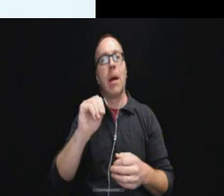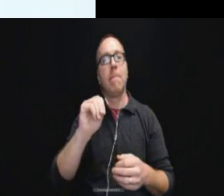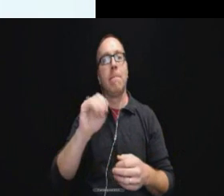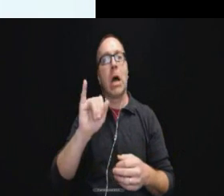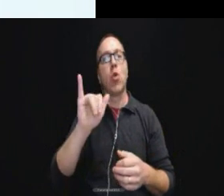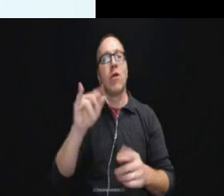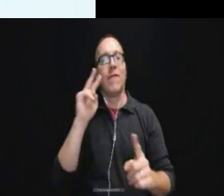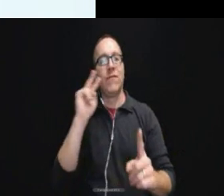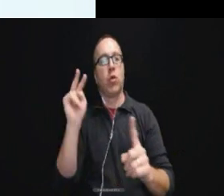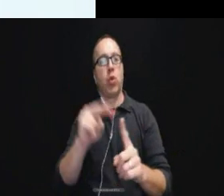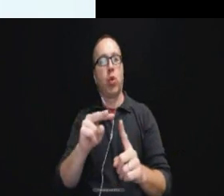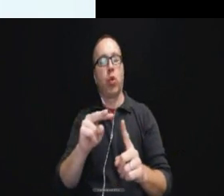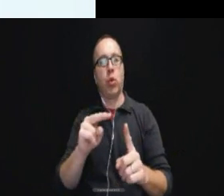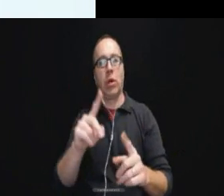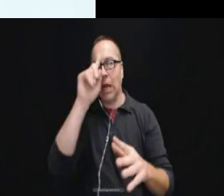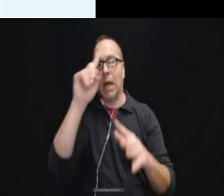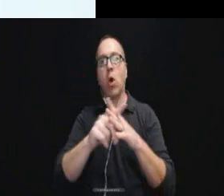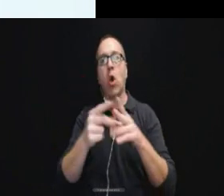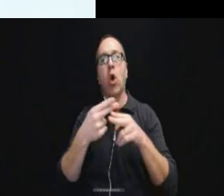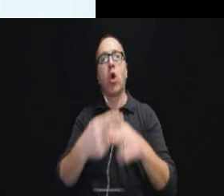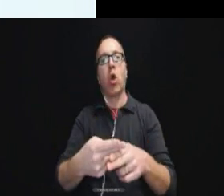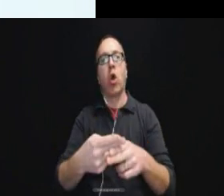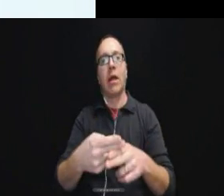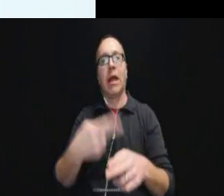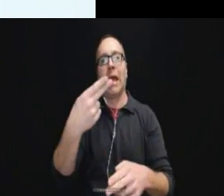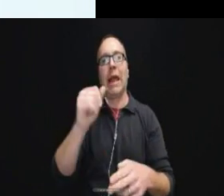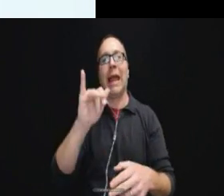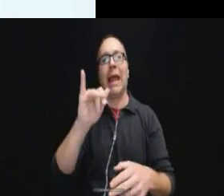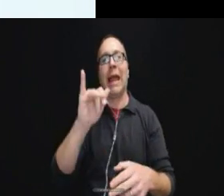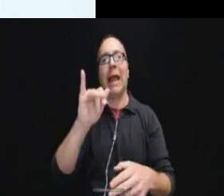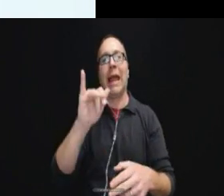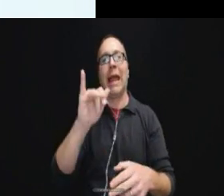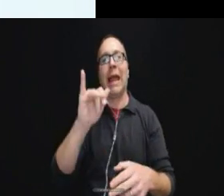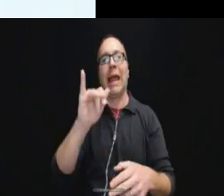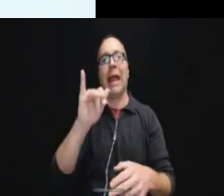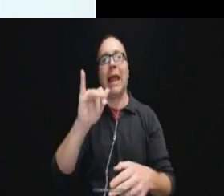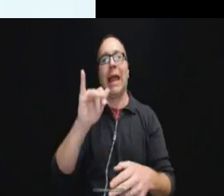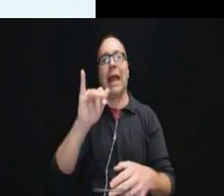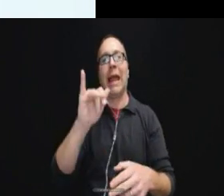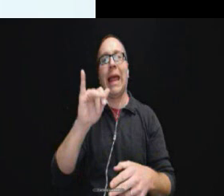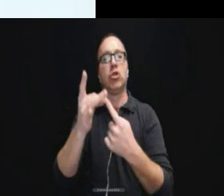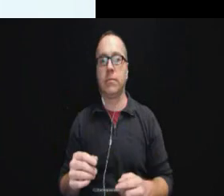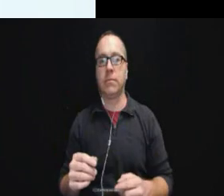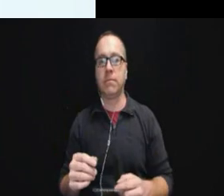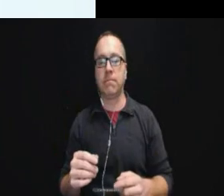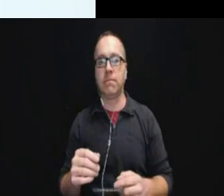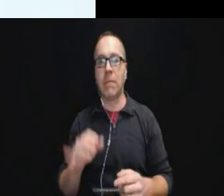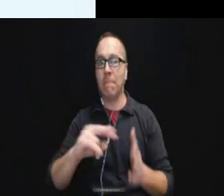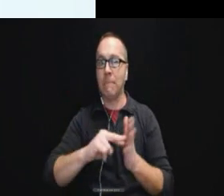come up with this thing called the Hanes exception and what that means is they are saying the